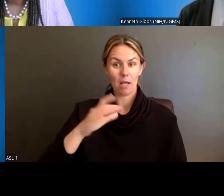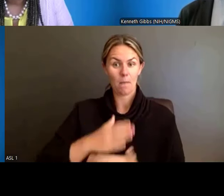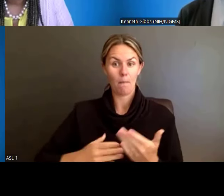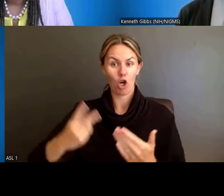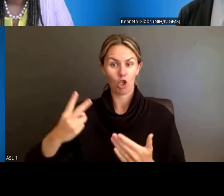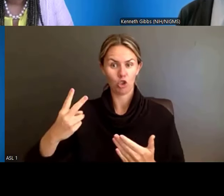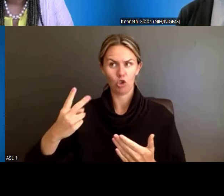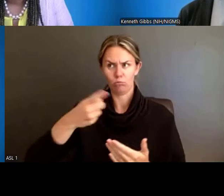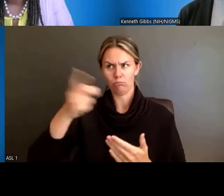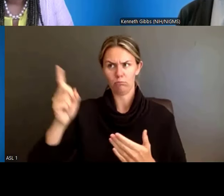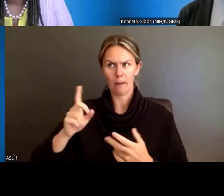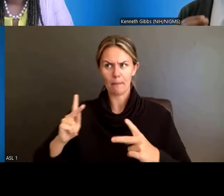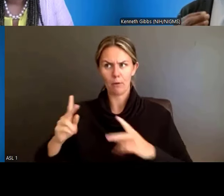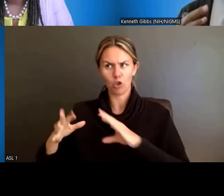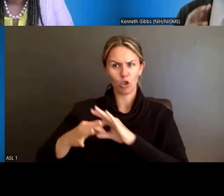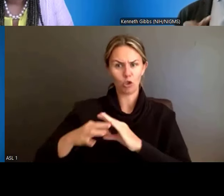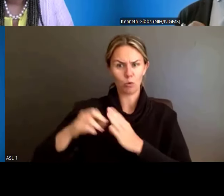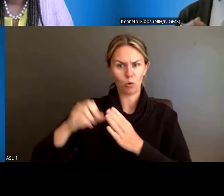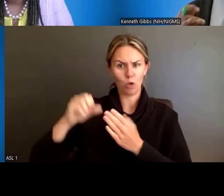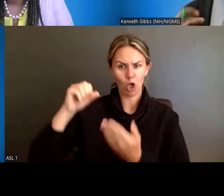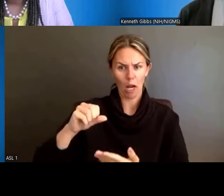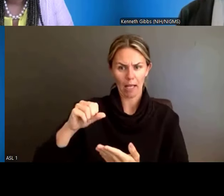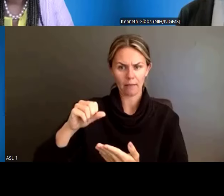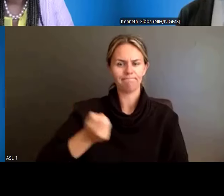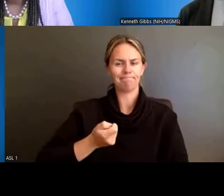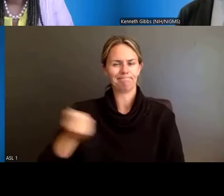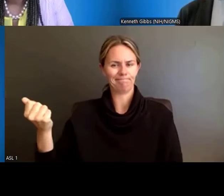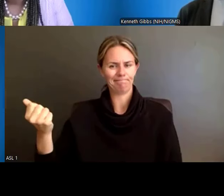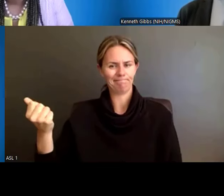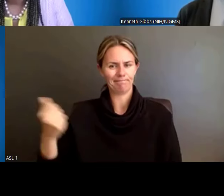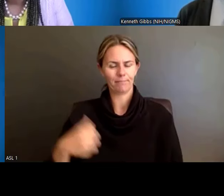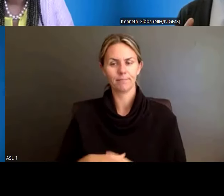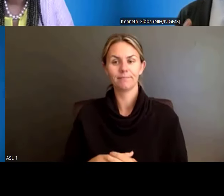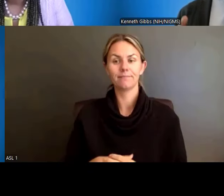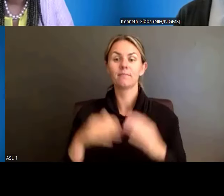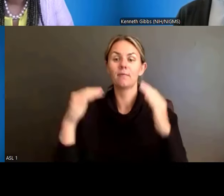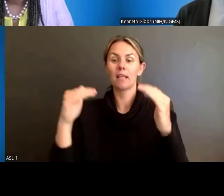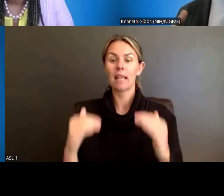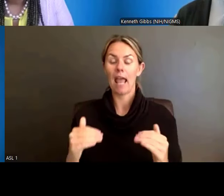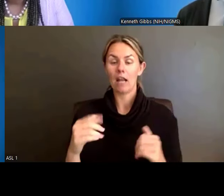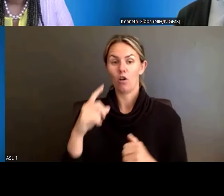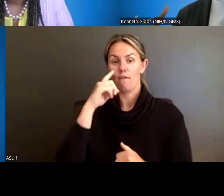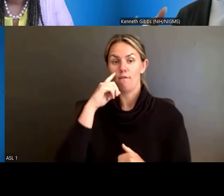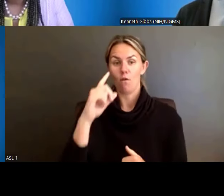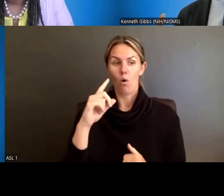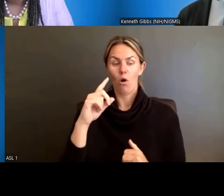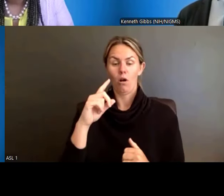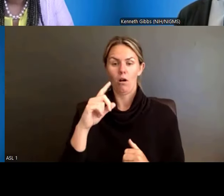And then for undergraduates, we are introducing Table 1, because that information is already collected in the application,